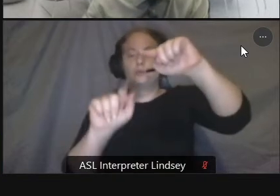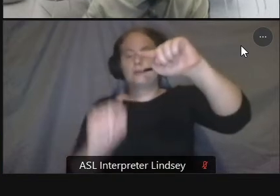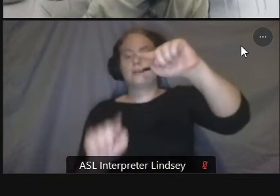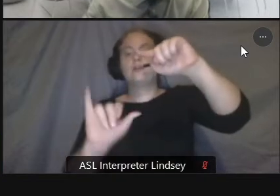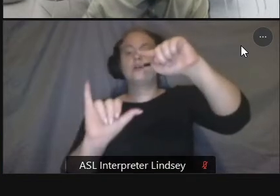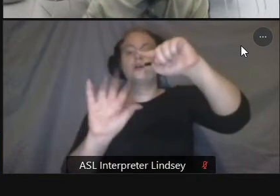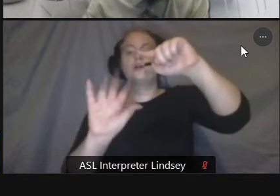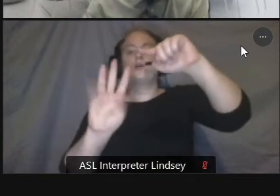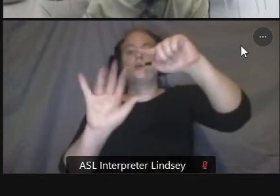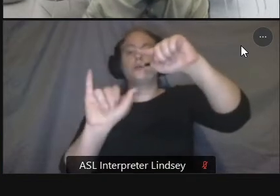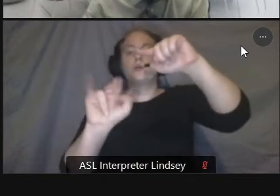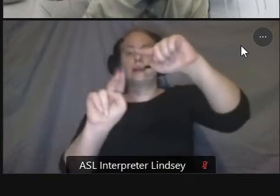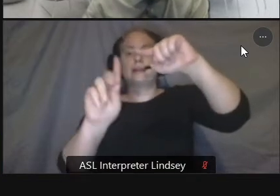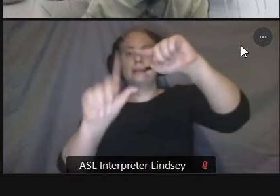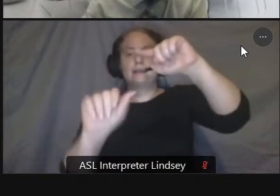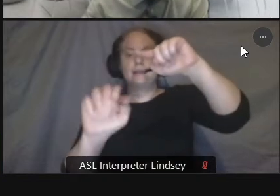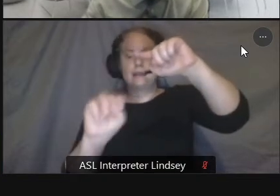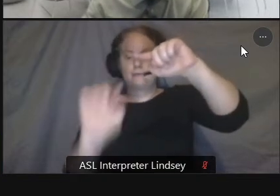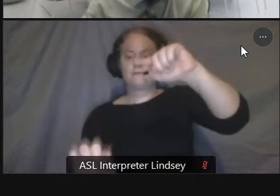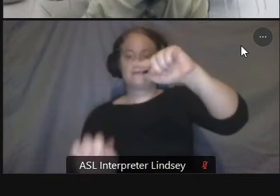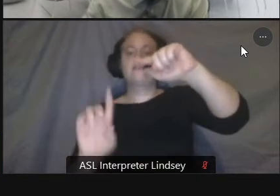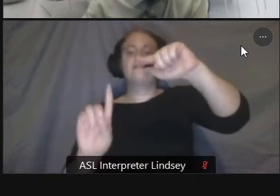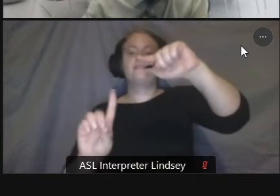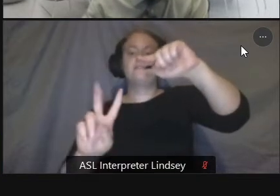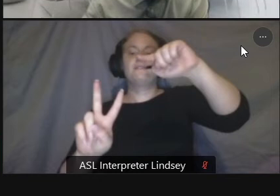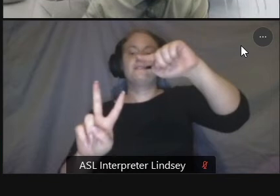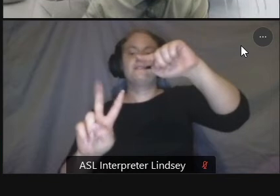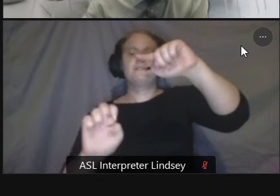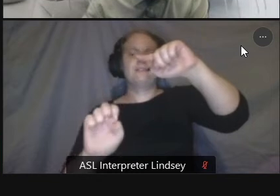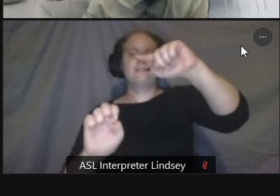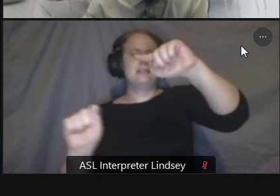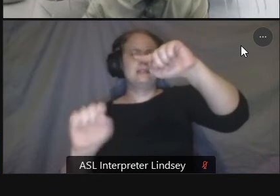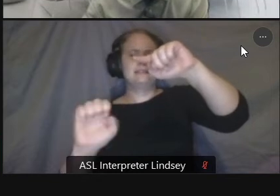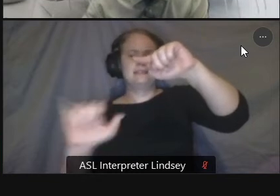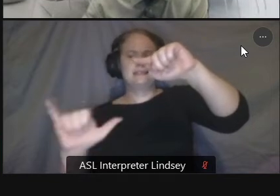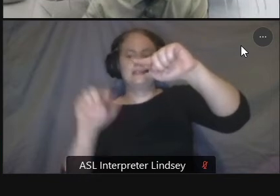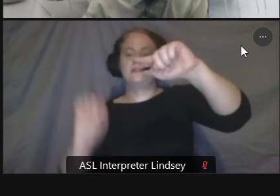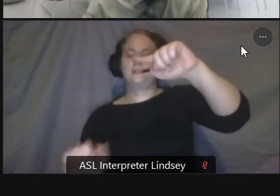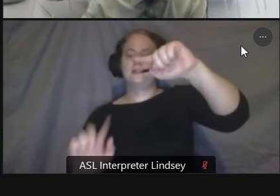ness and of course in the middle there we do have windham place on each side of connecticut avenue